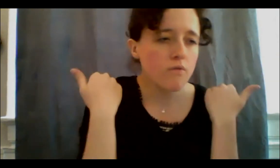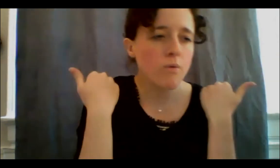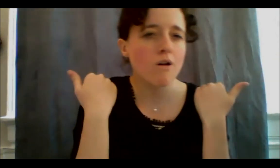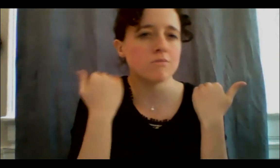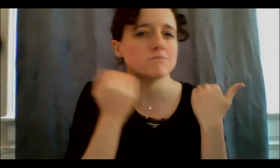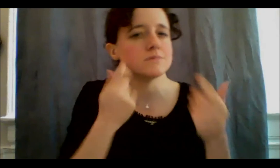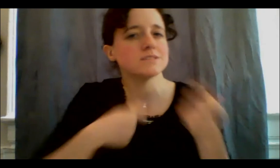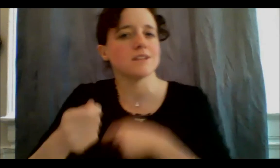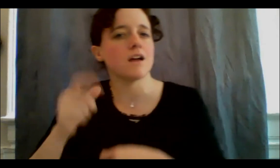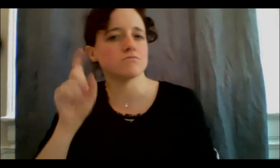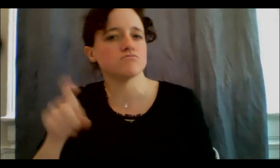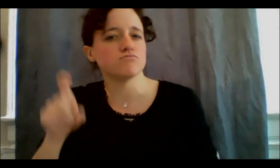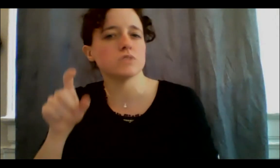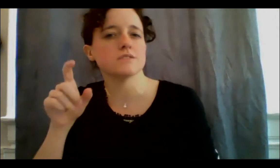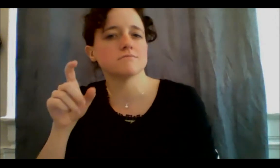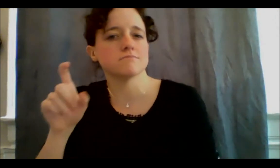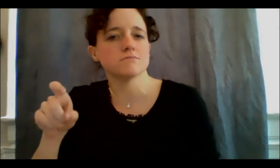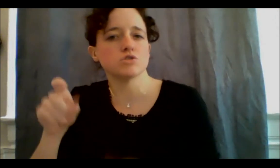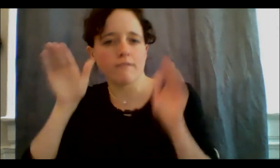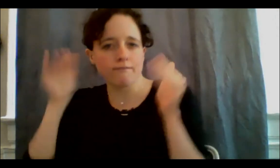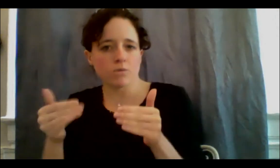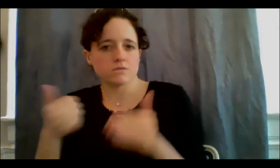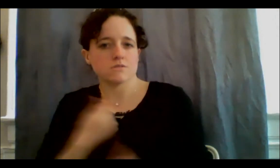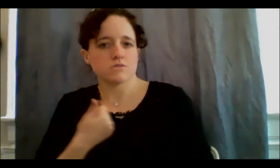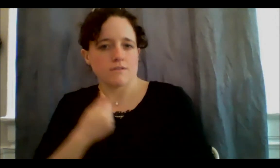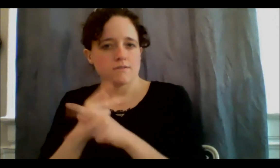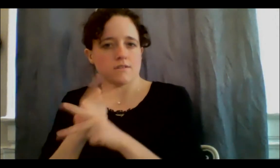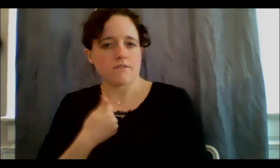we want to do it because it's the thing that we need to do but also be aware of